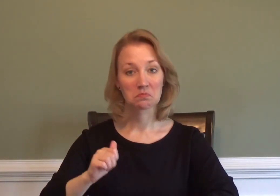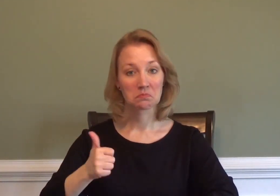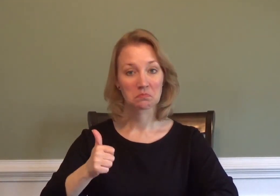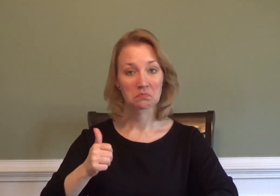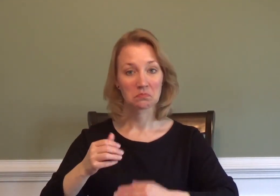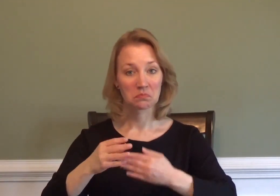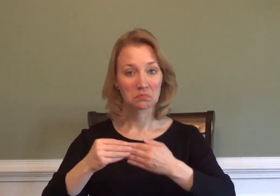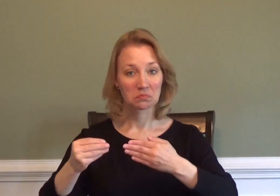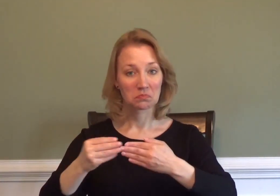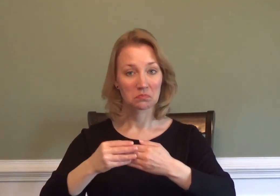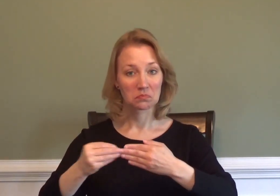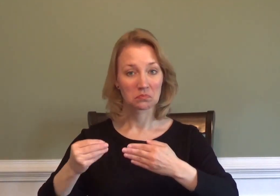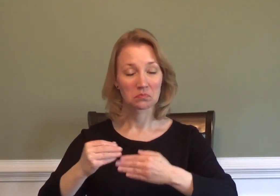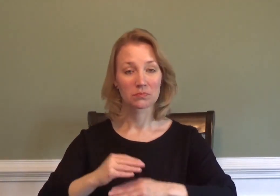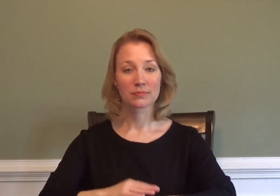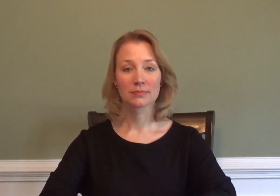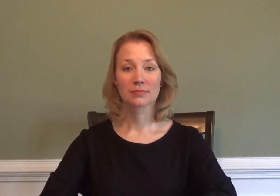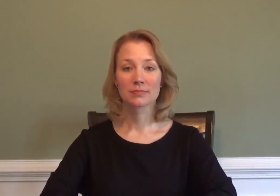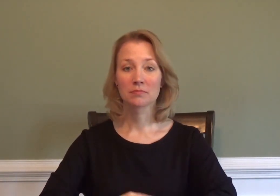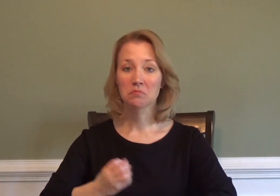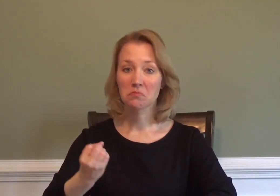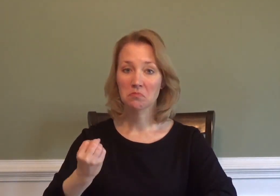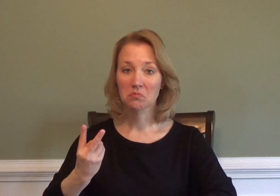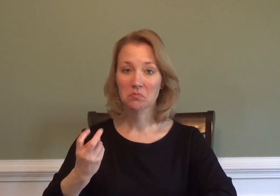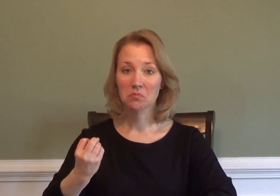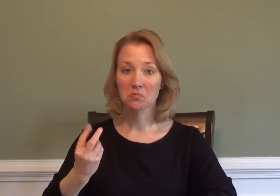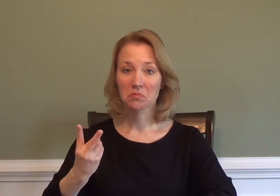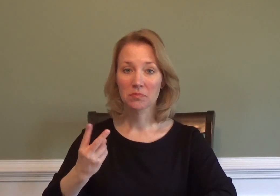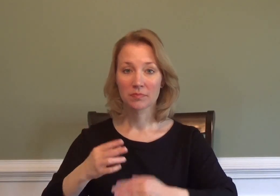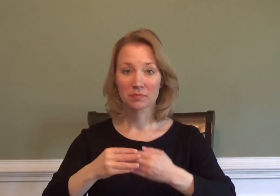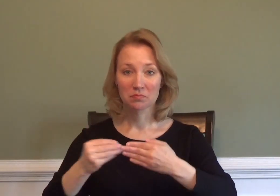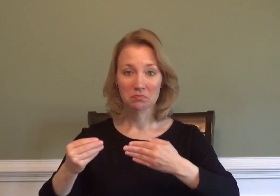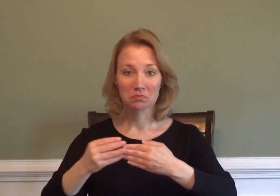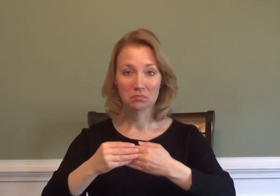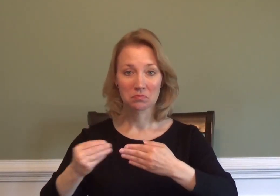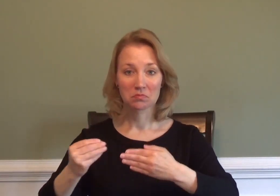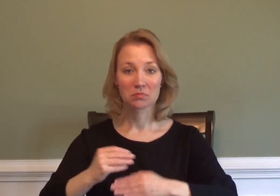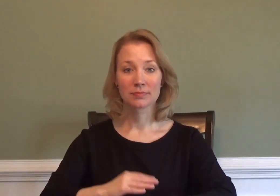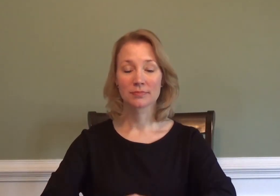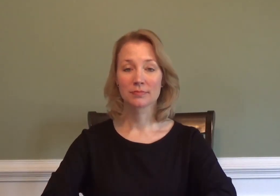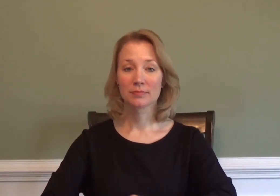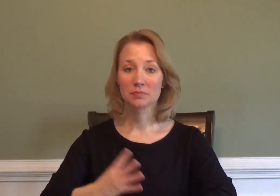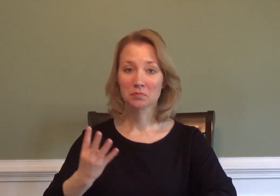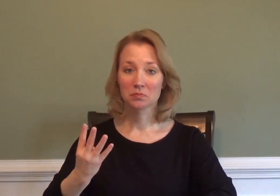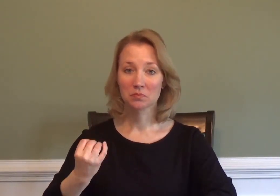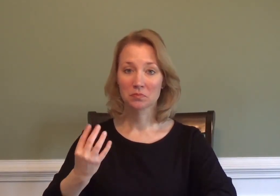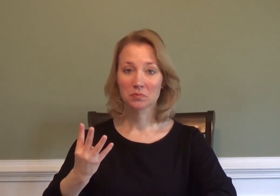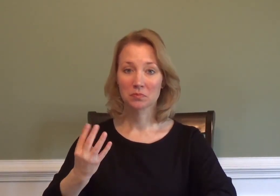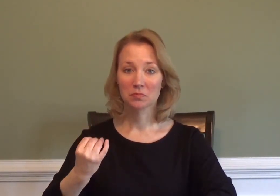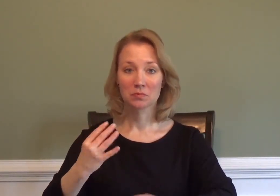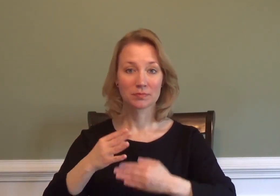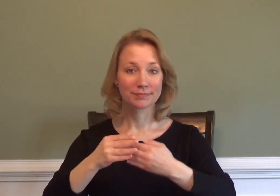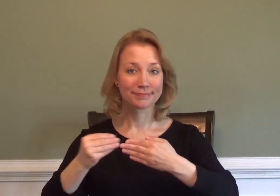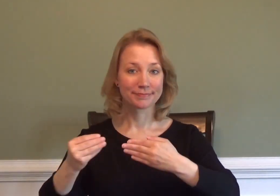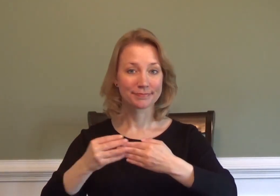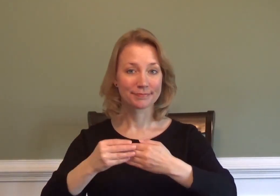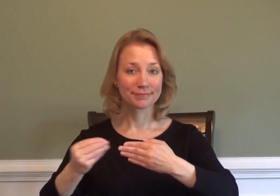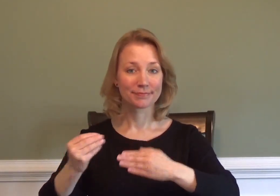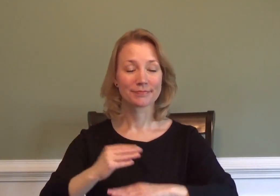10 DOLLARS 12 DOLLARS 14 DOLLARS